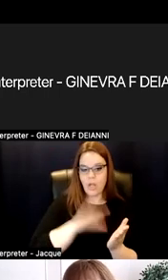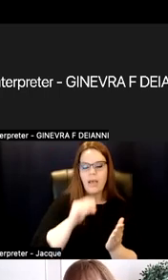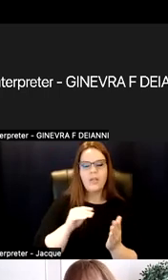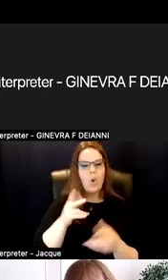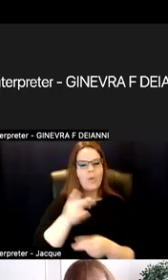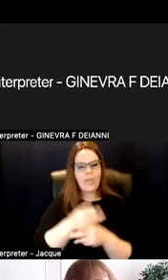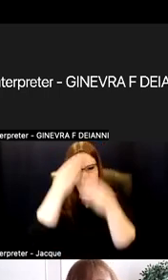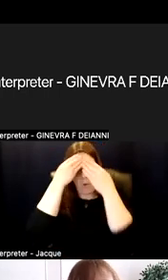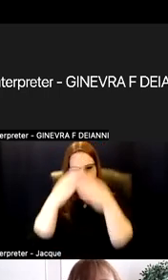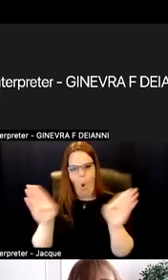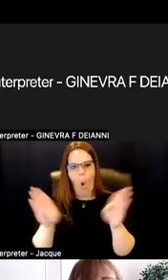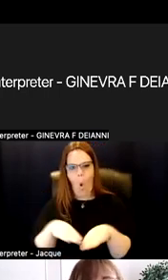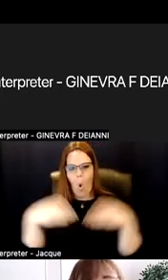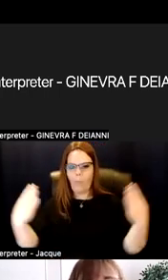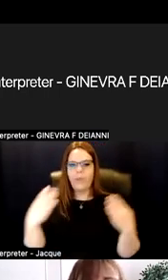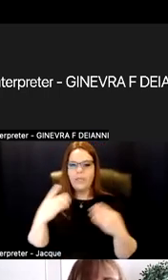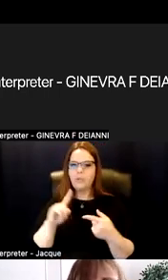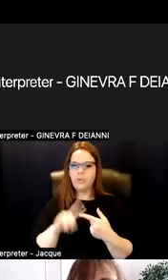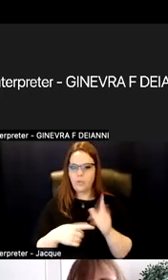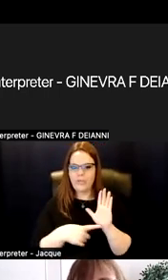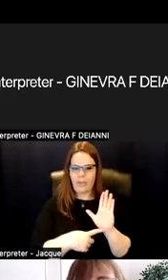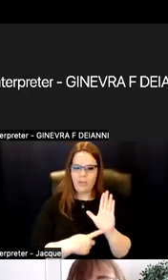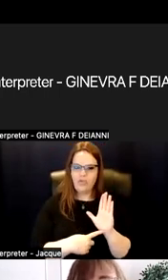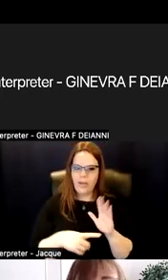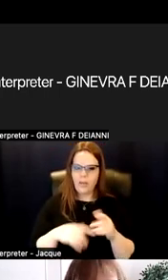And then varied ways of practicing new skills.